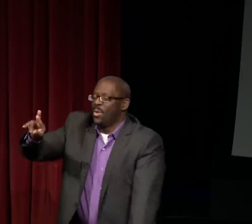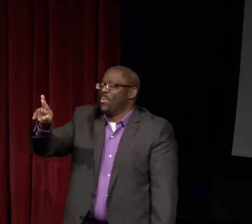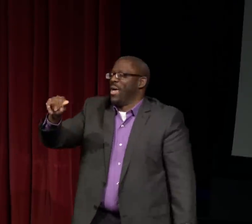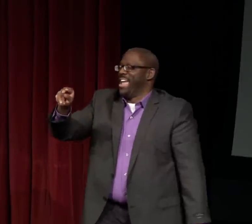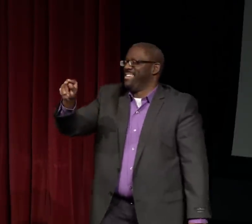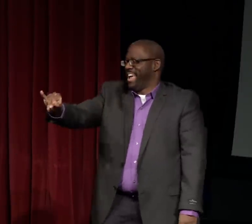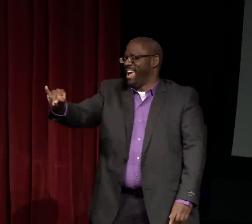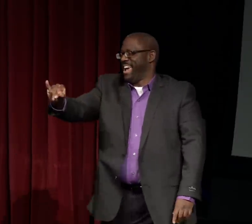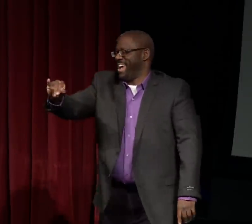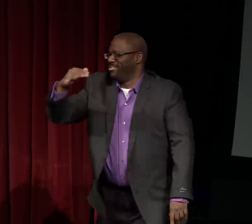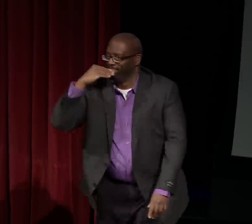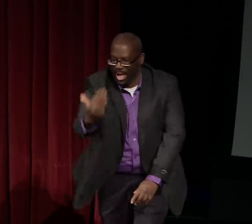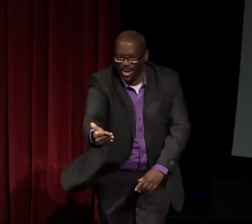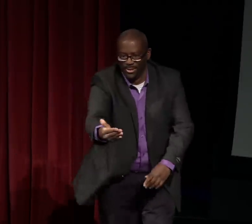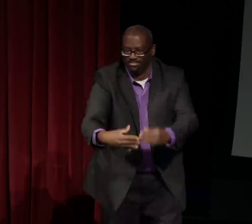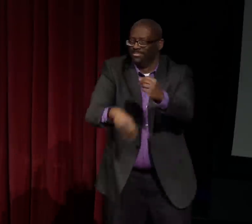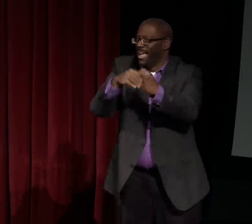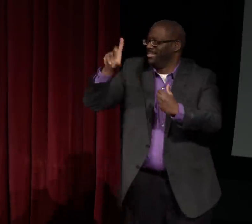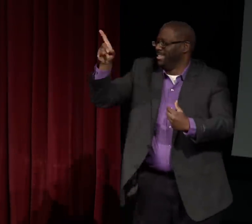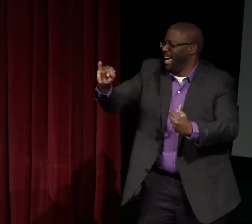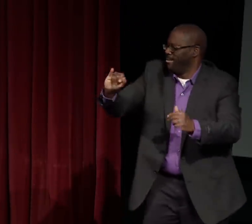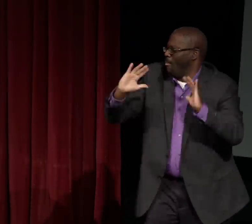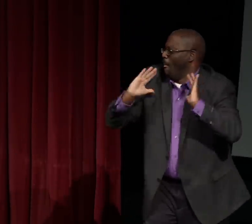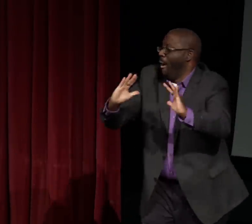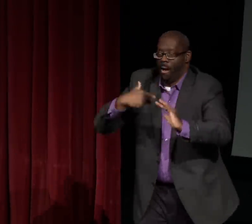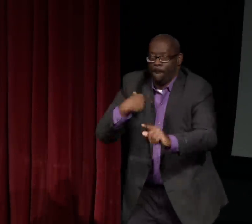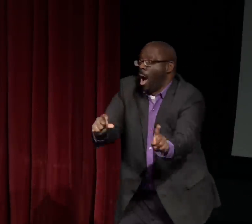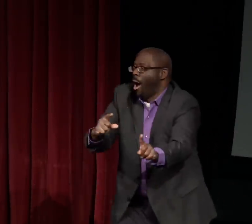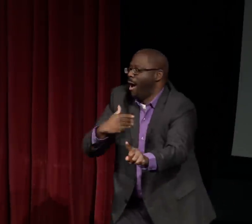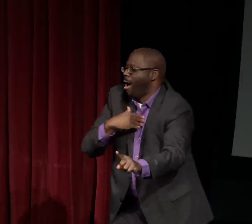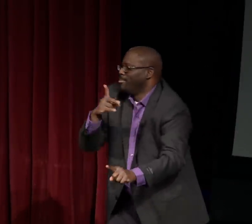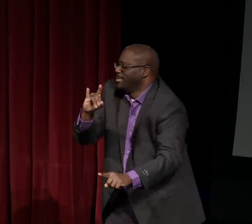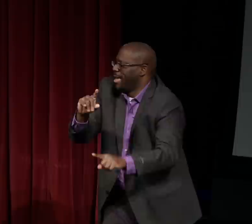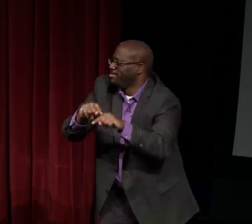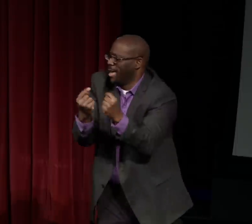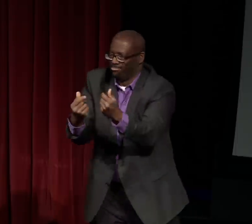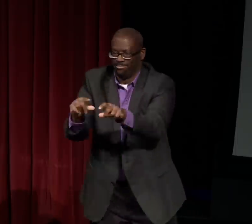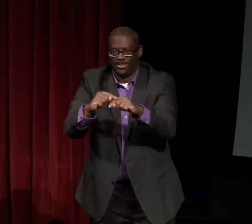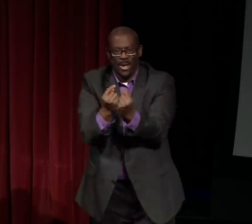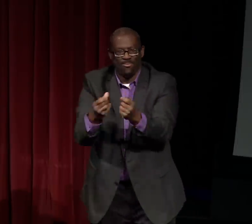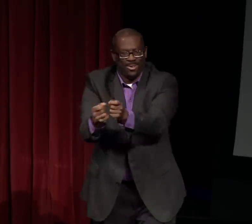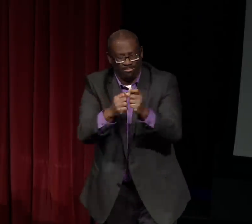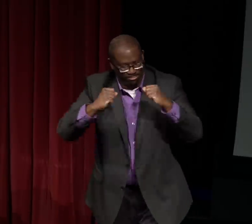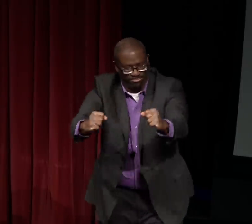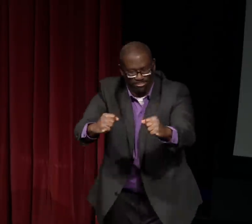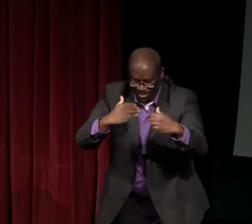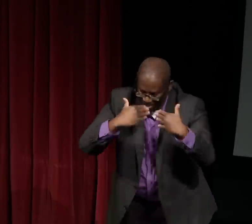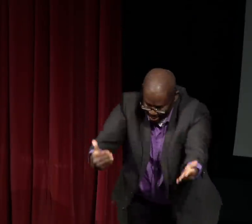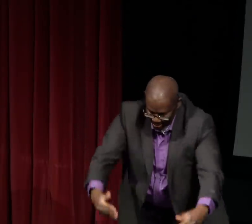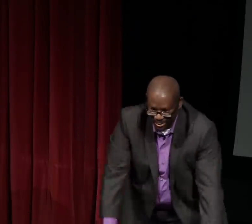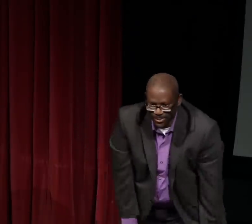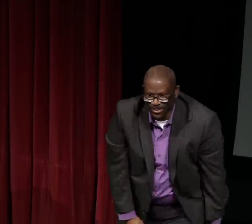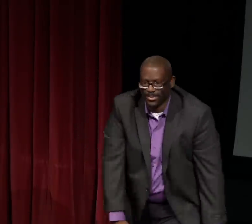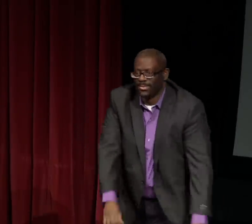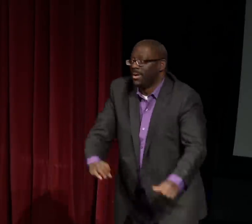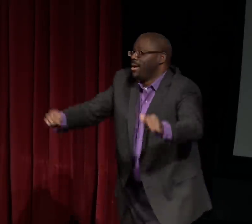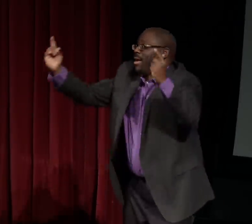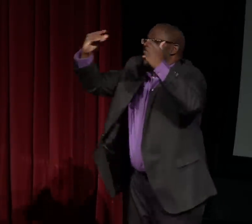the CDI on the team and her name is Rayni Plaster. It's wonderful that they have a CDI on the team. I really support that.